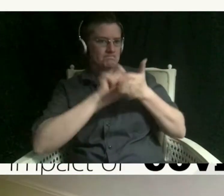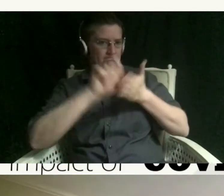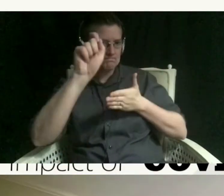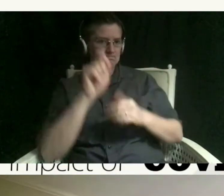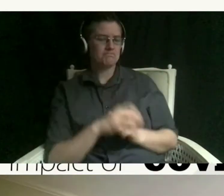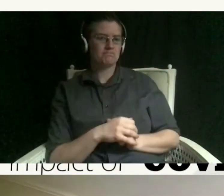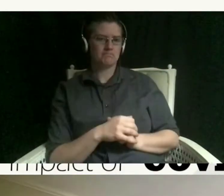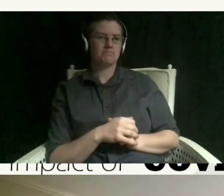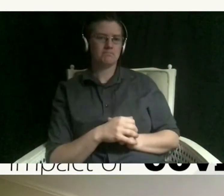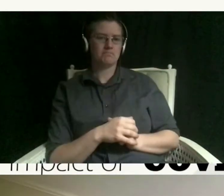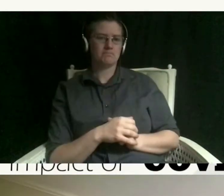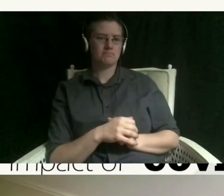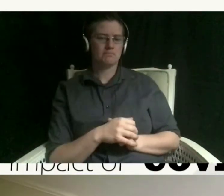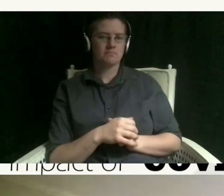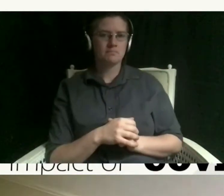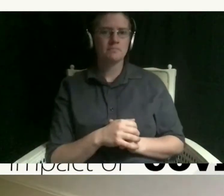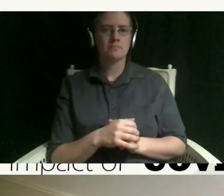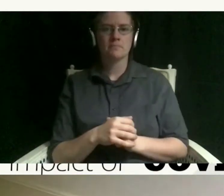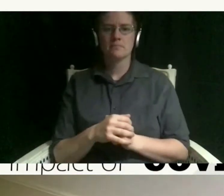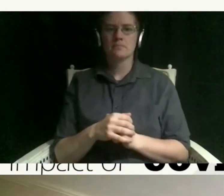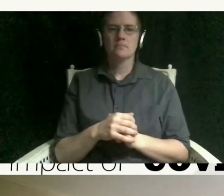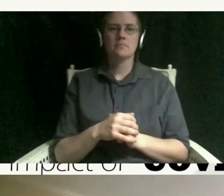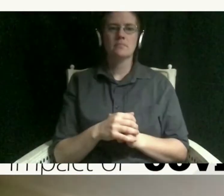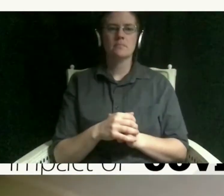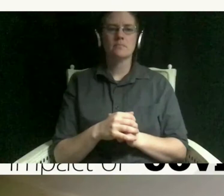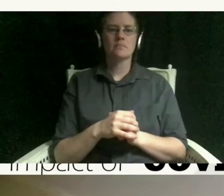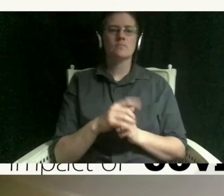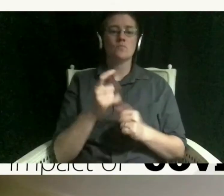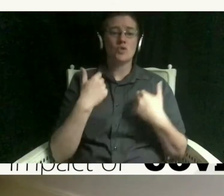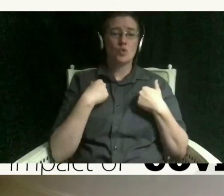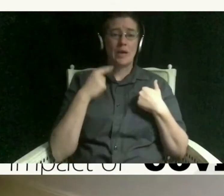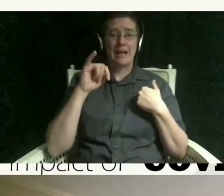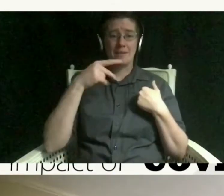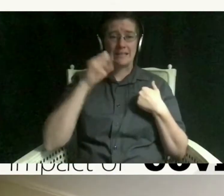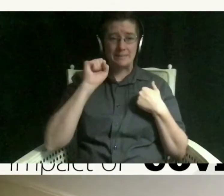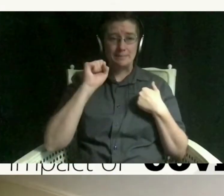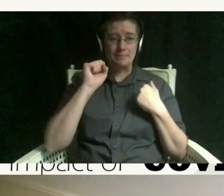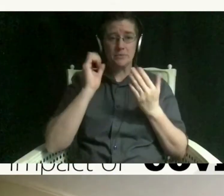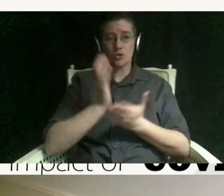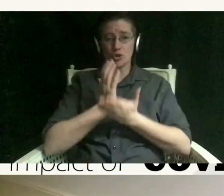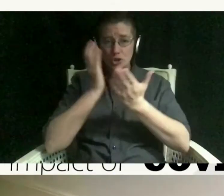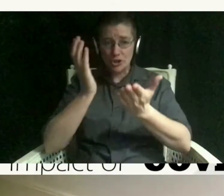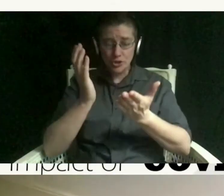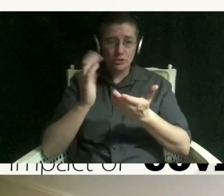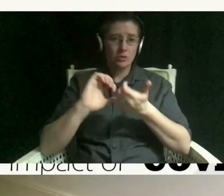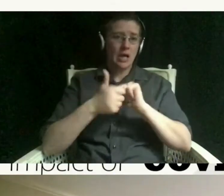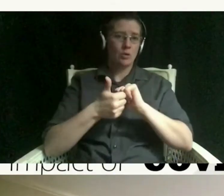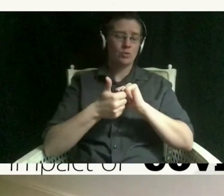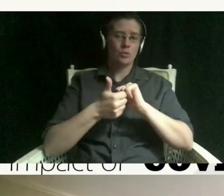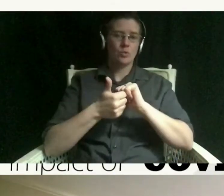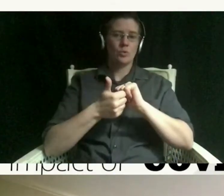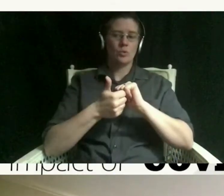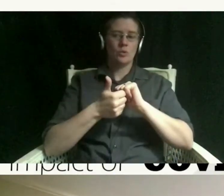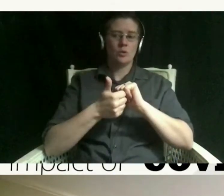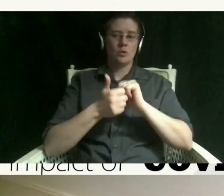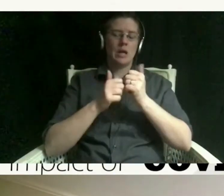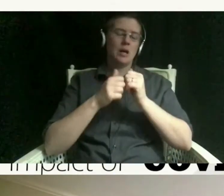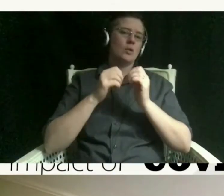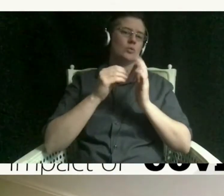yeah do you have any tips or suggestions on how students can utilize like their schedules